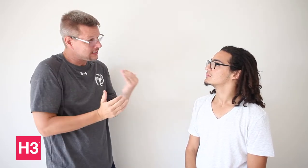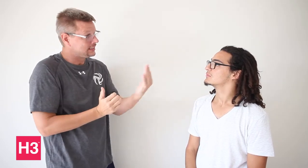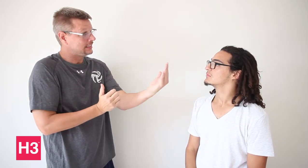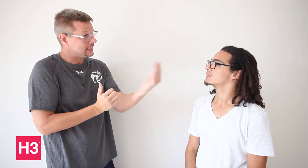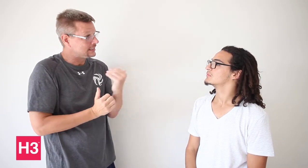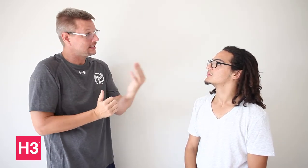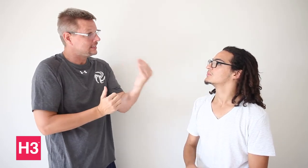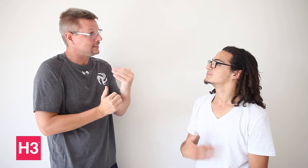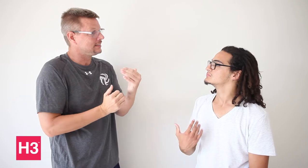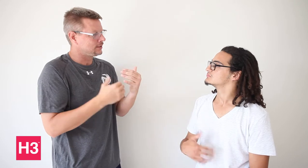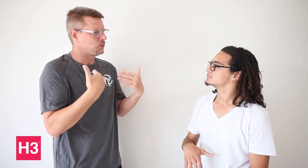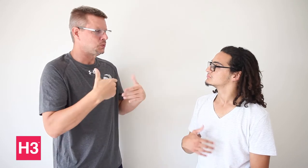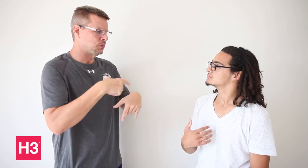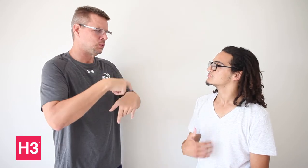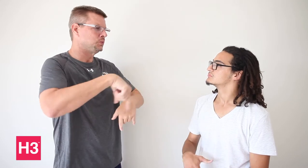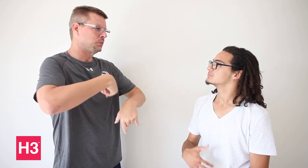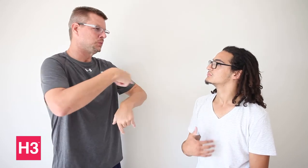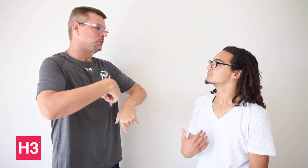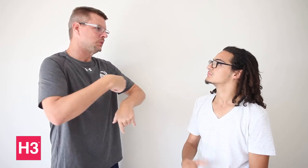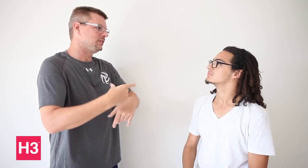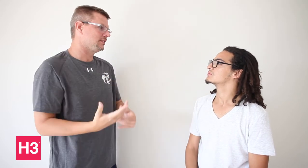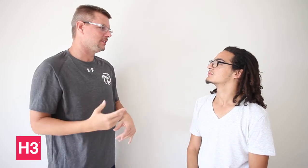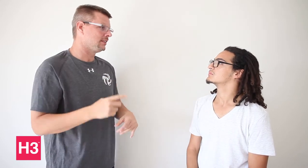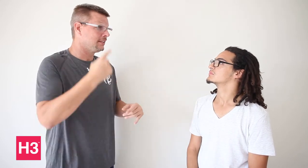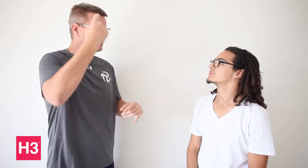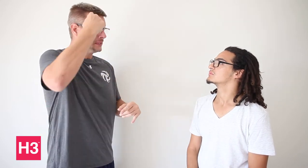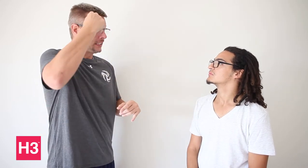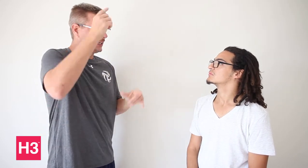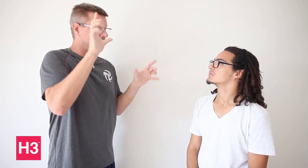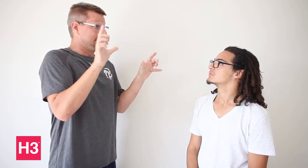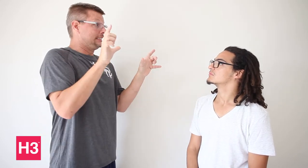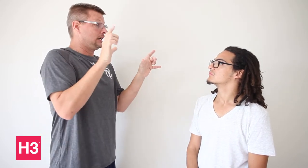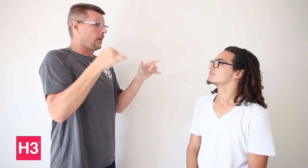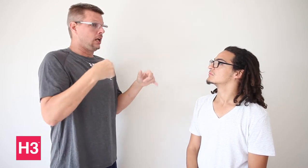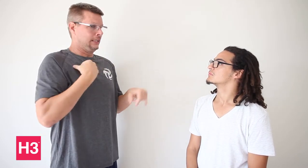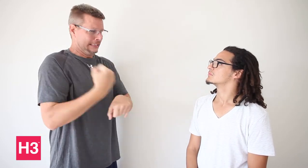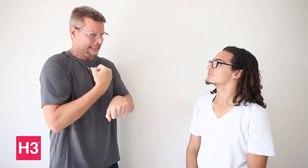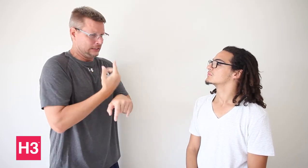It is energy consuming and mentally tiring. Now I am